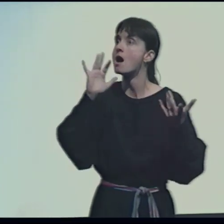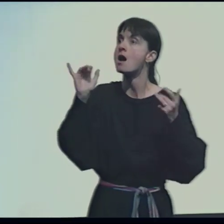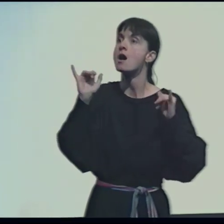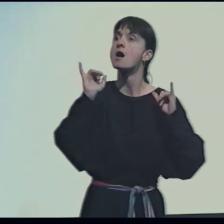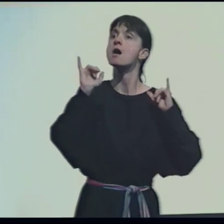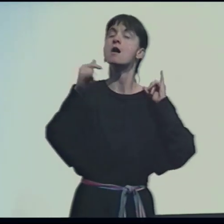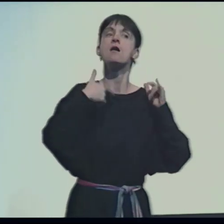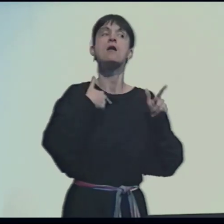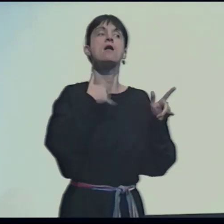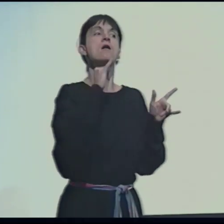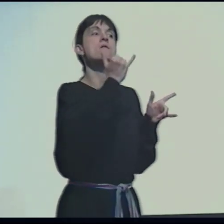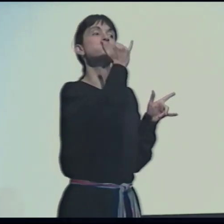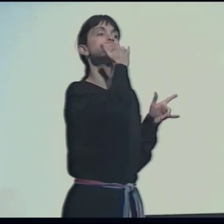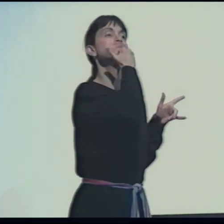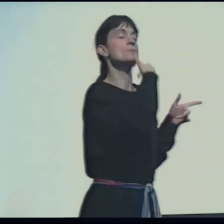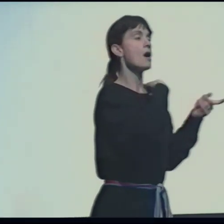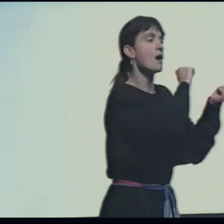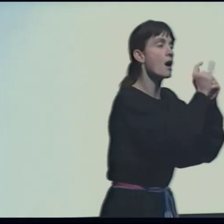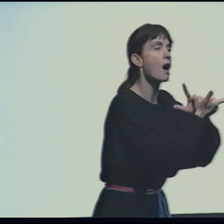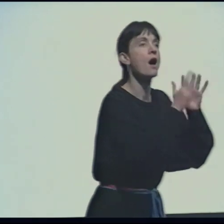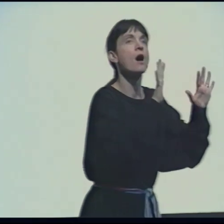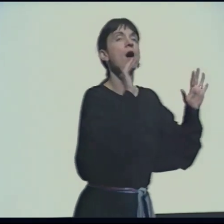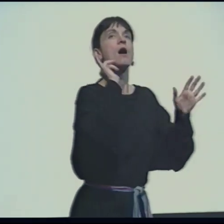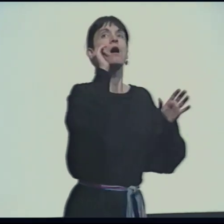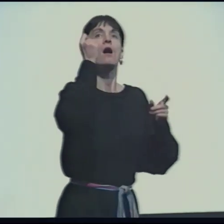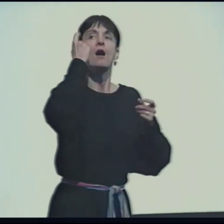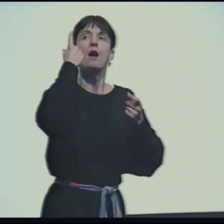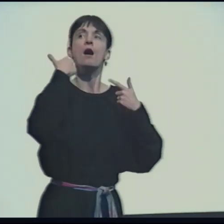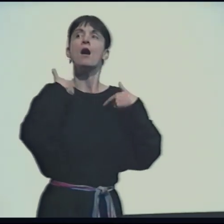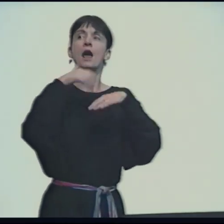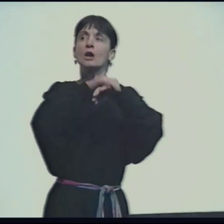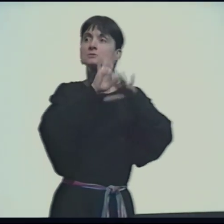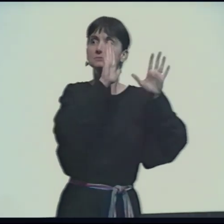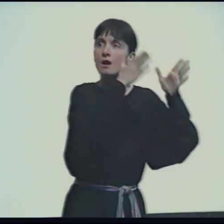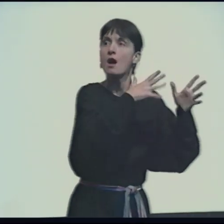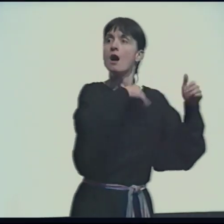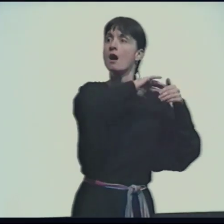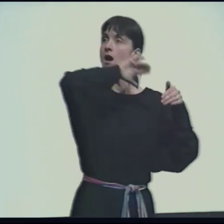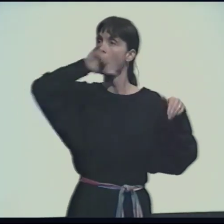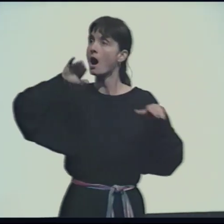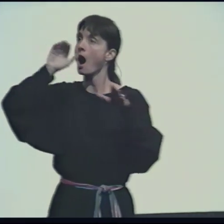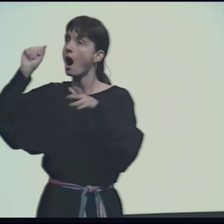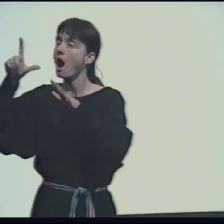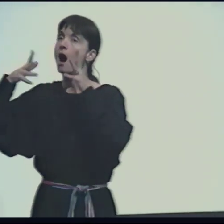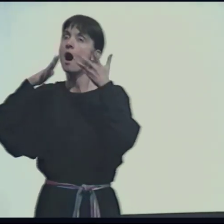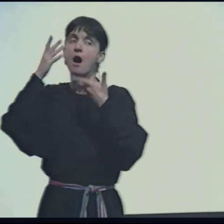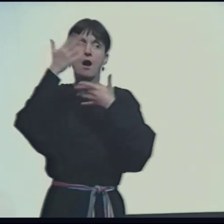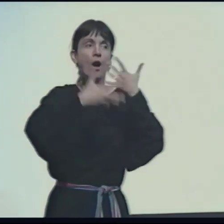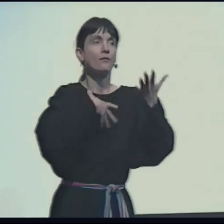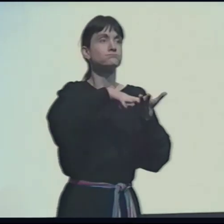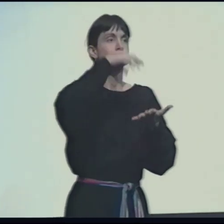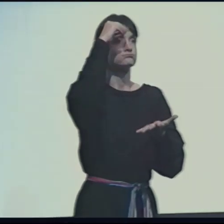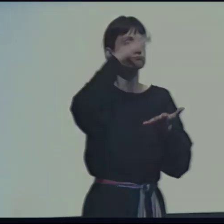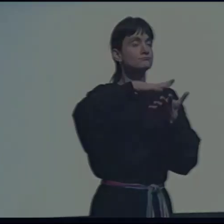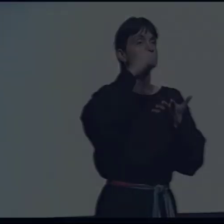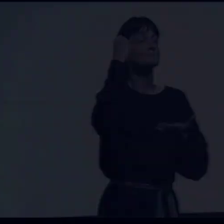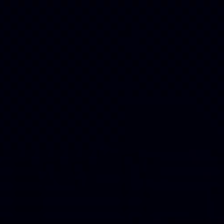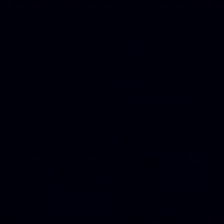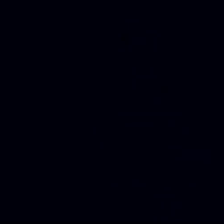It made me realize that I had been focusing on the translation from English, and I really could work in ASL instead.